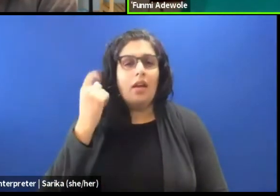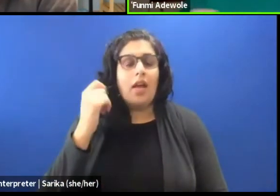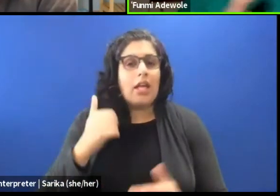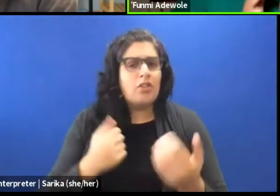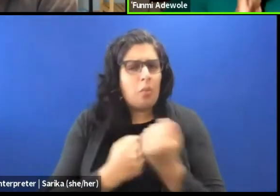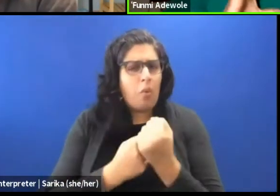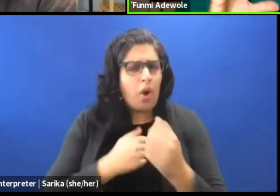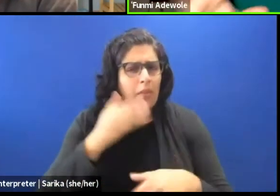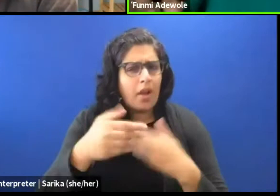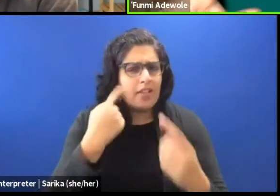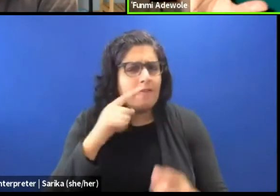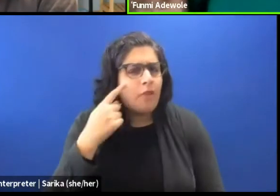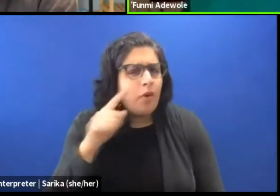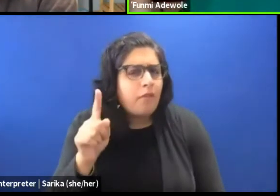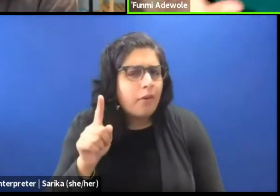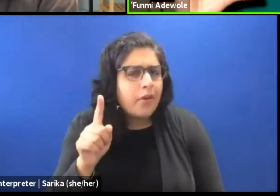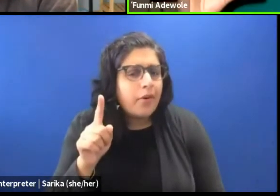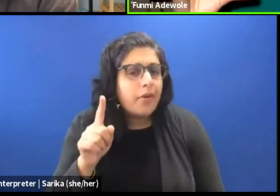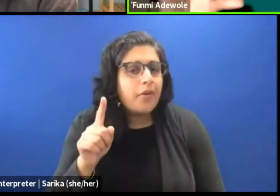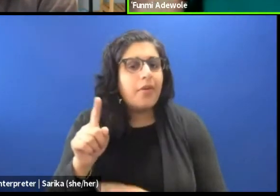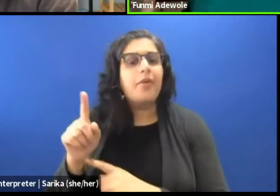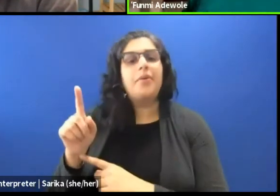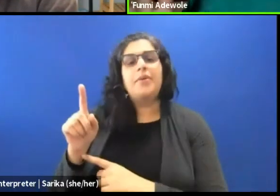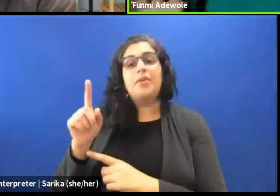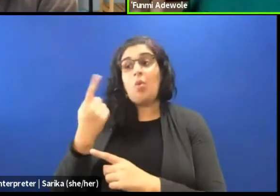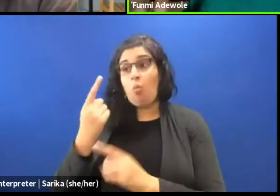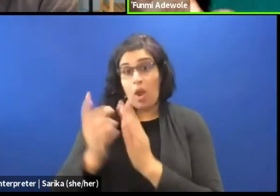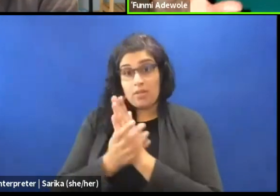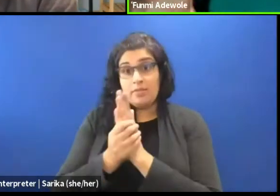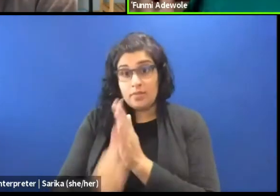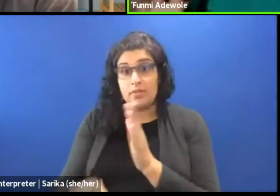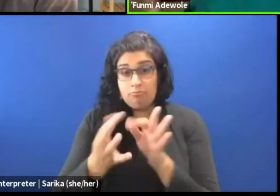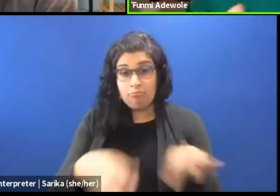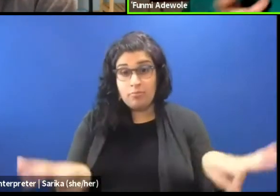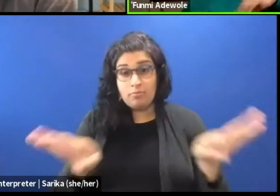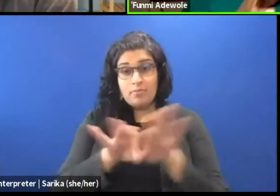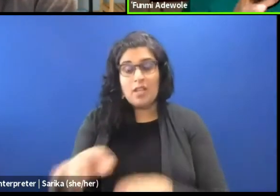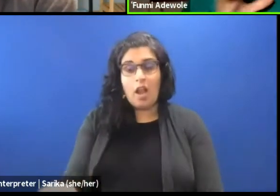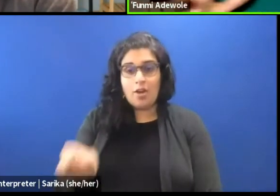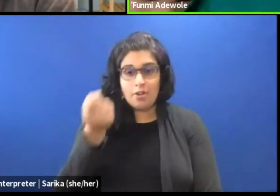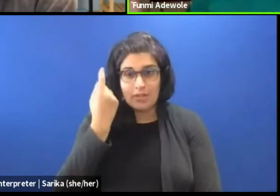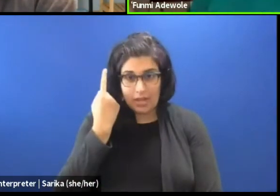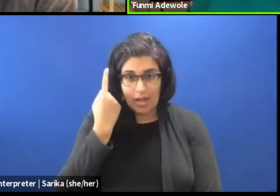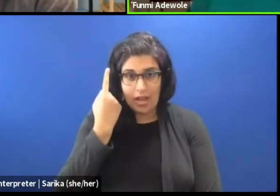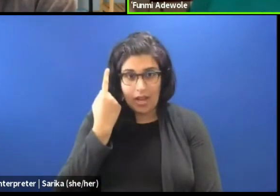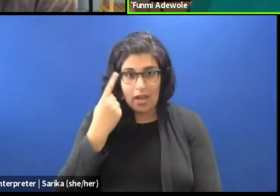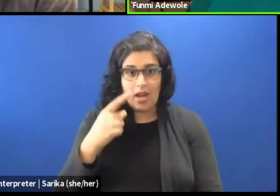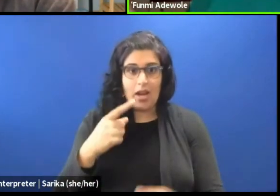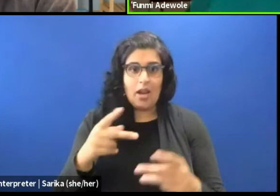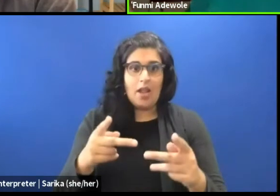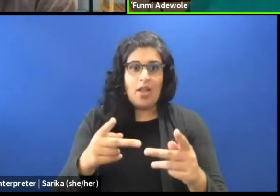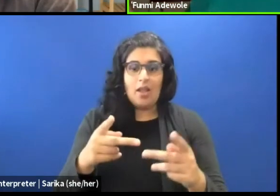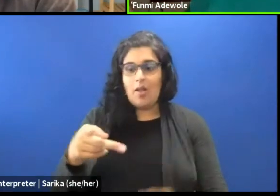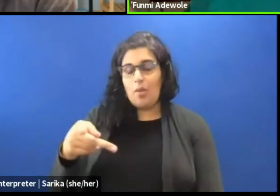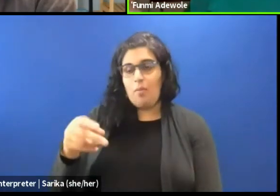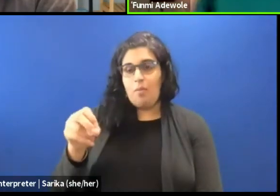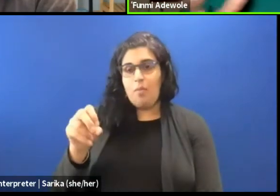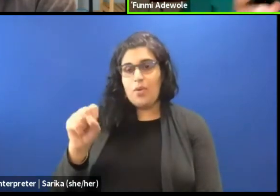So I think a key dramaturgical skill is to understand positionality I would say.